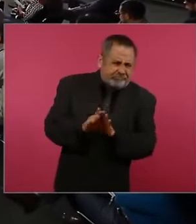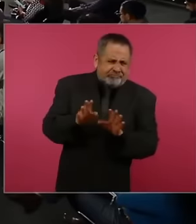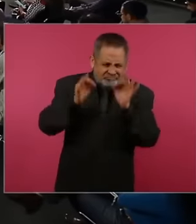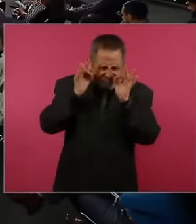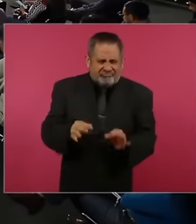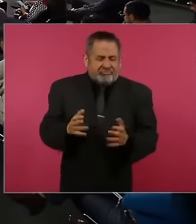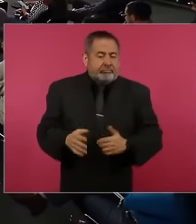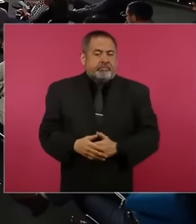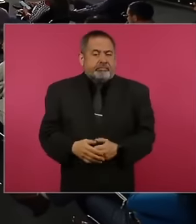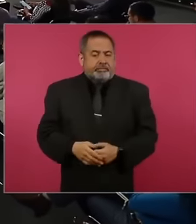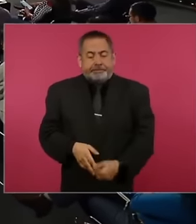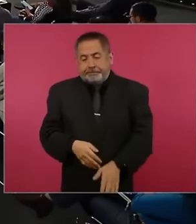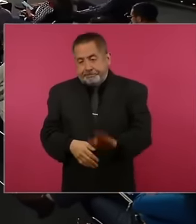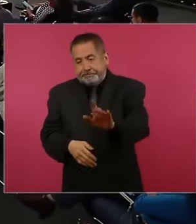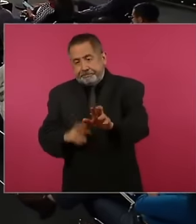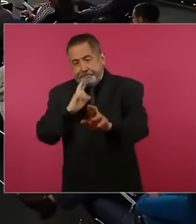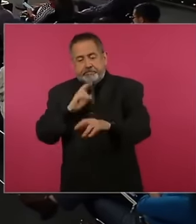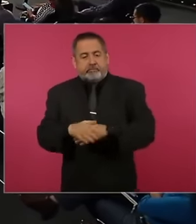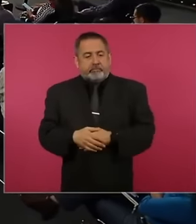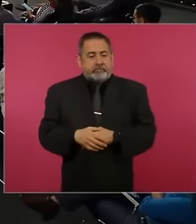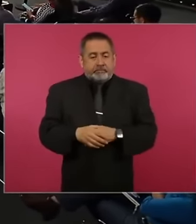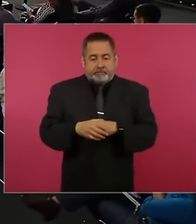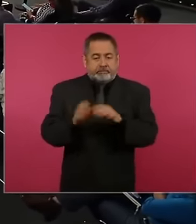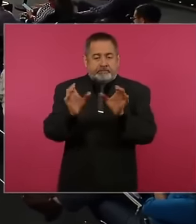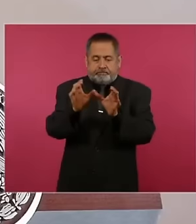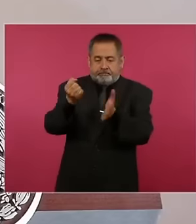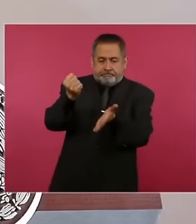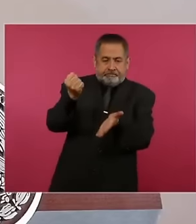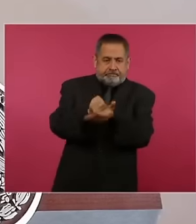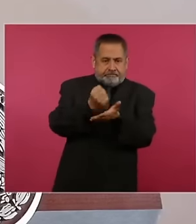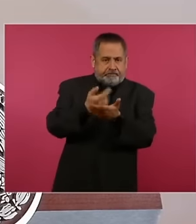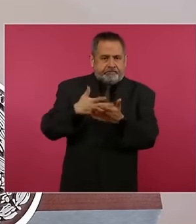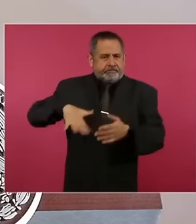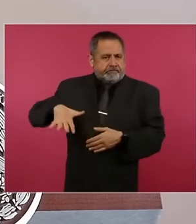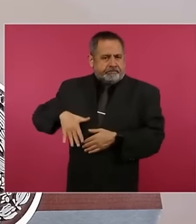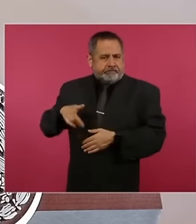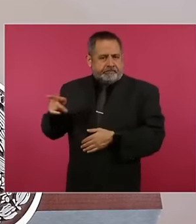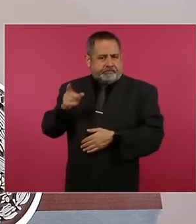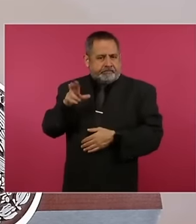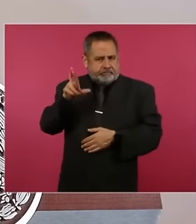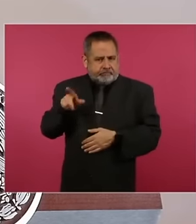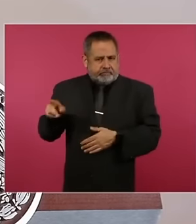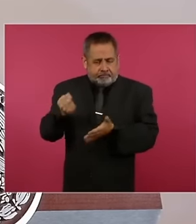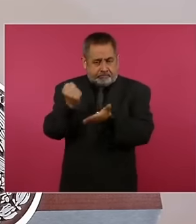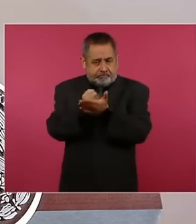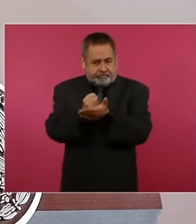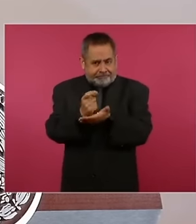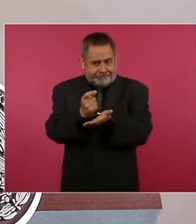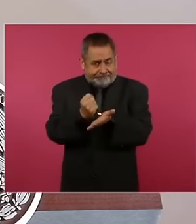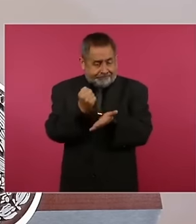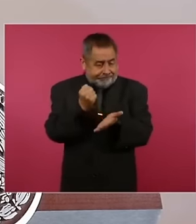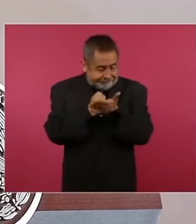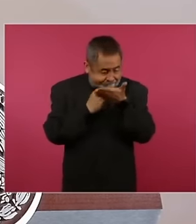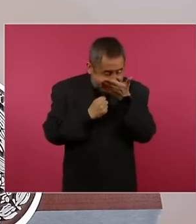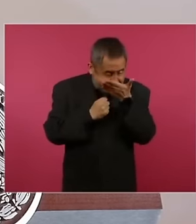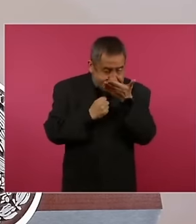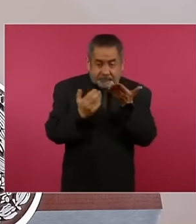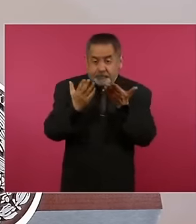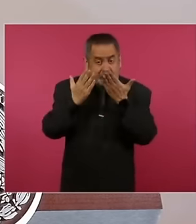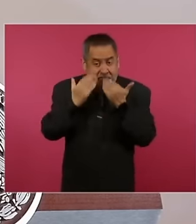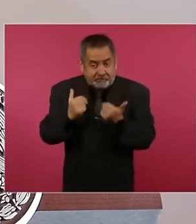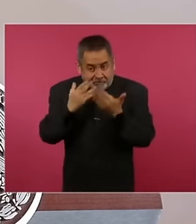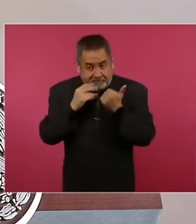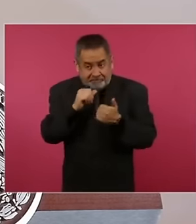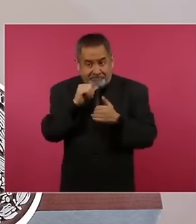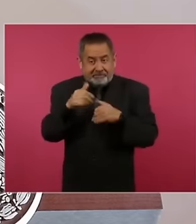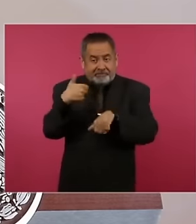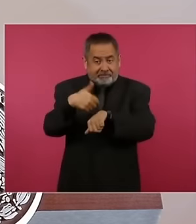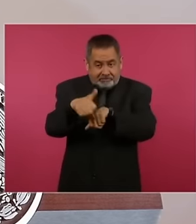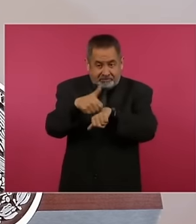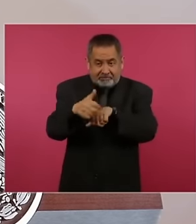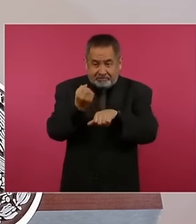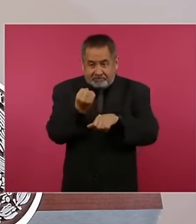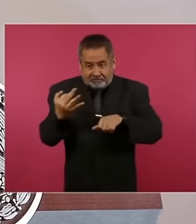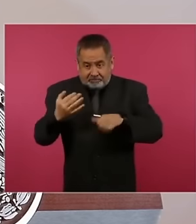has to have that certification that the doctor indicated if it does not have the certification printed do not